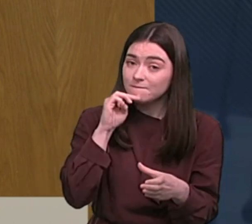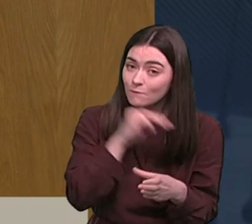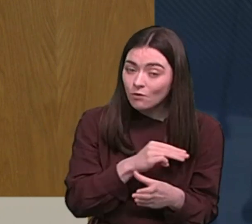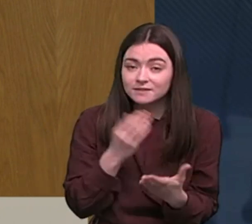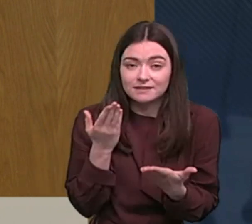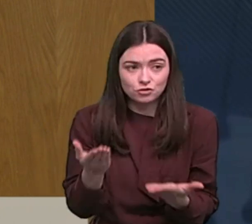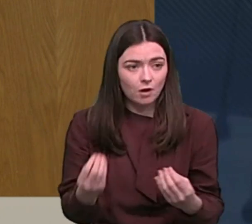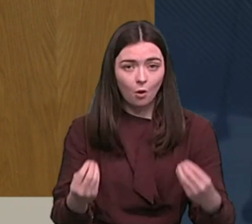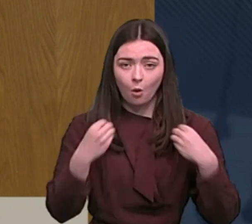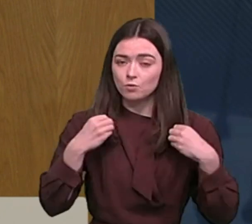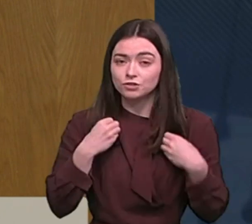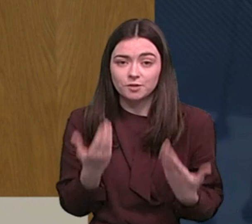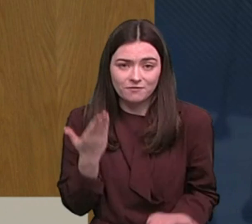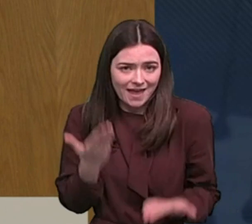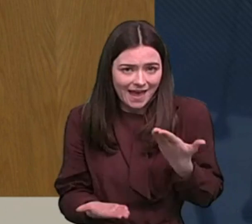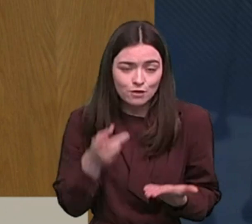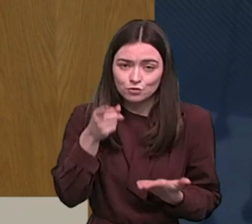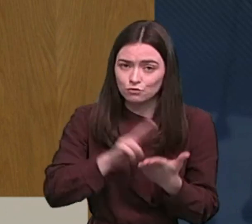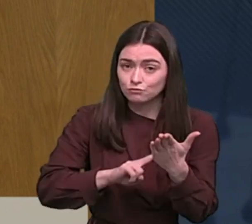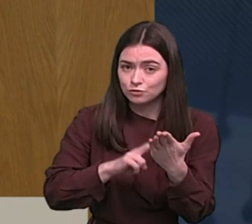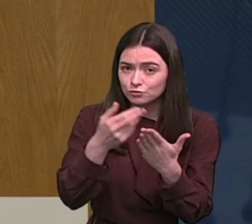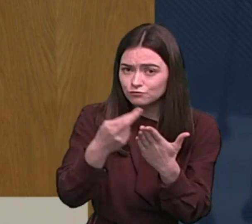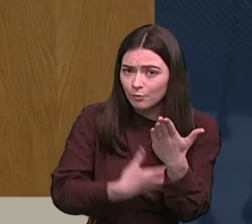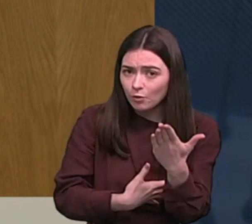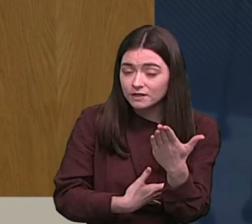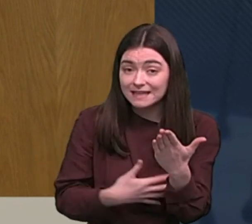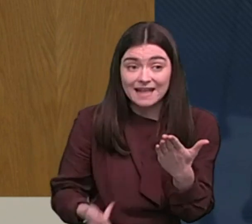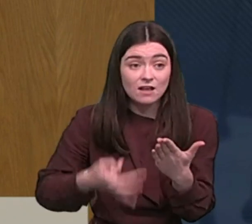take ownership of the way your reports are being used if you're putting hundreds of them out into